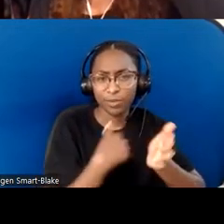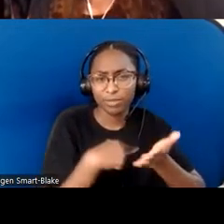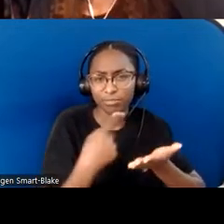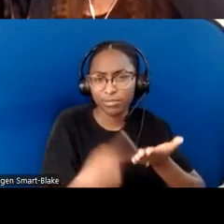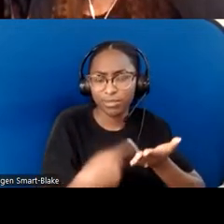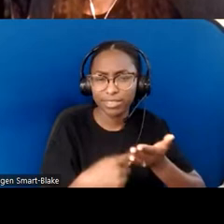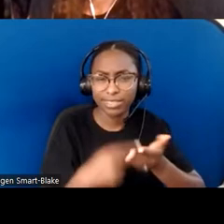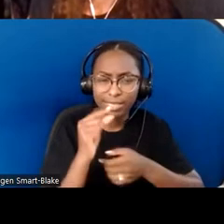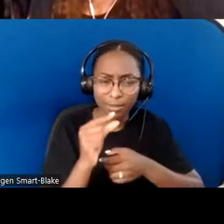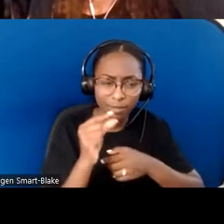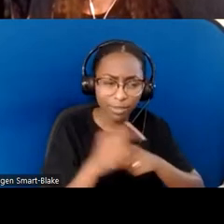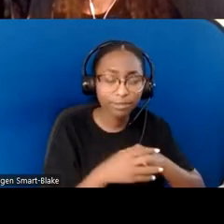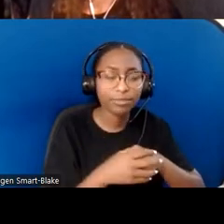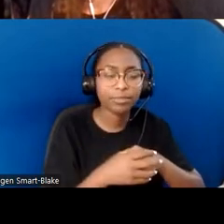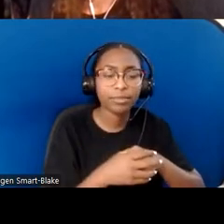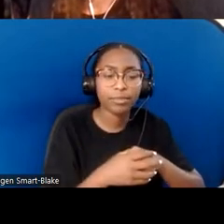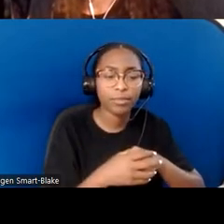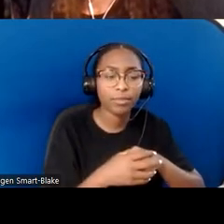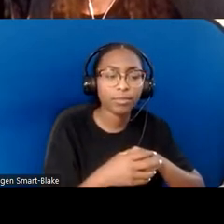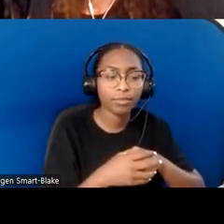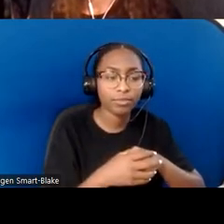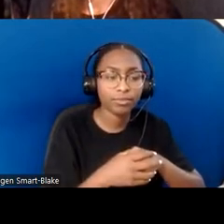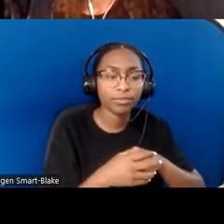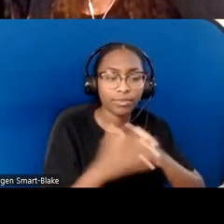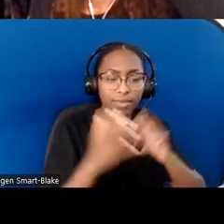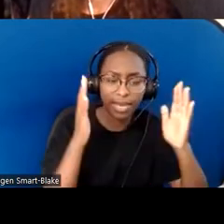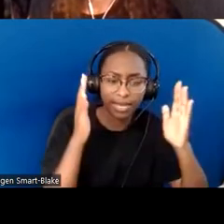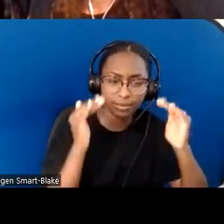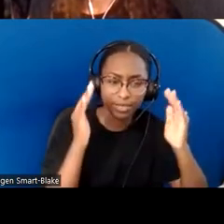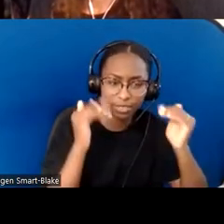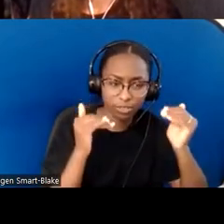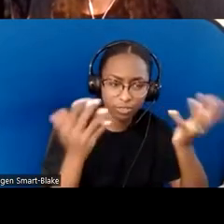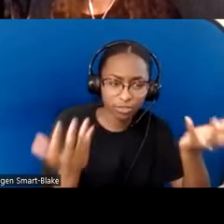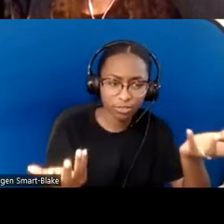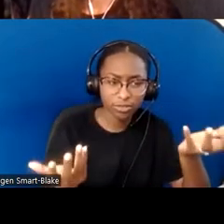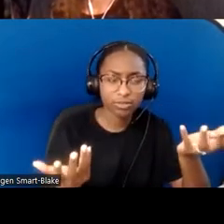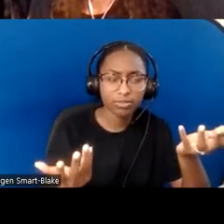that's another piece as we're auditing our spaces and ministries.